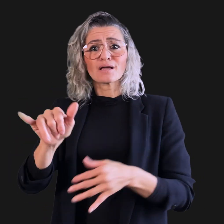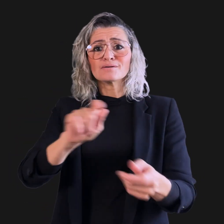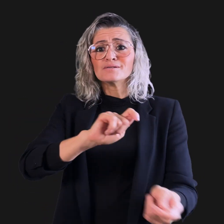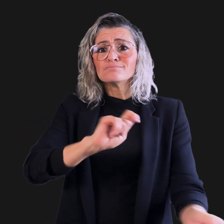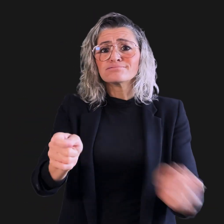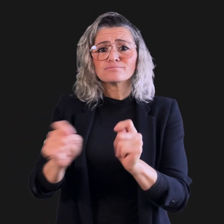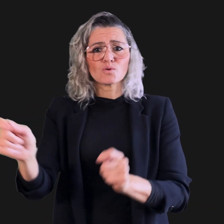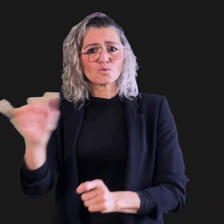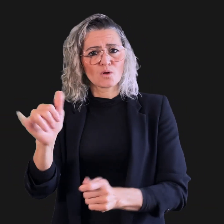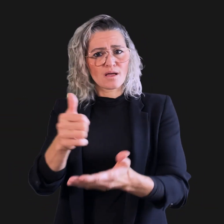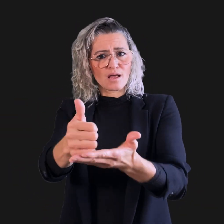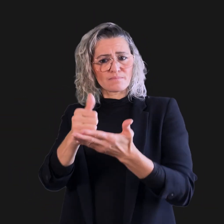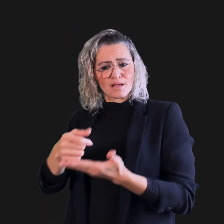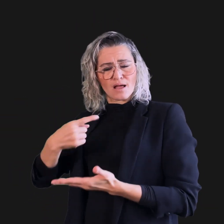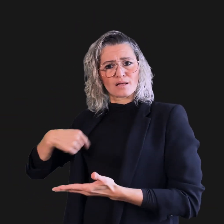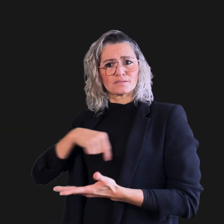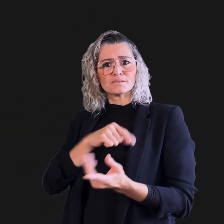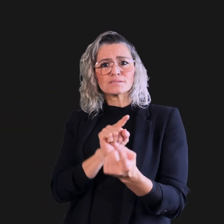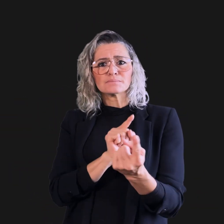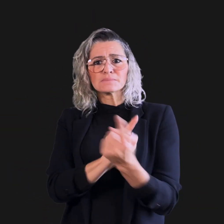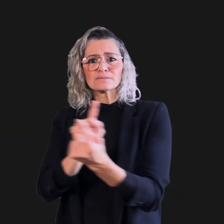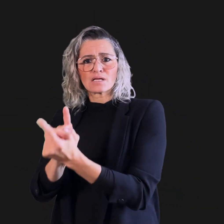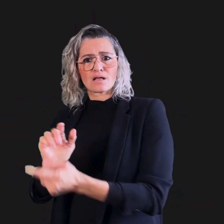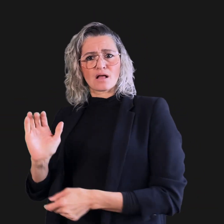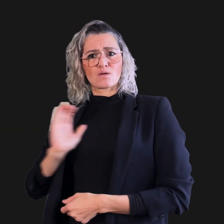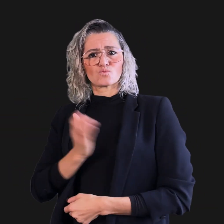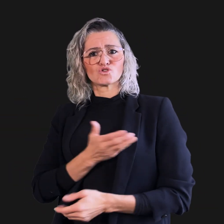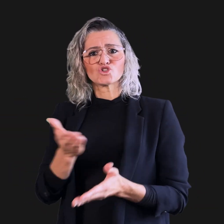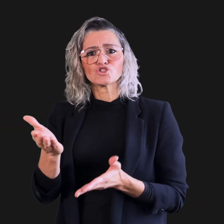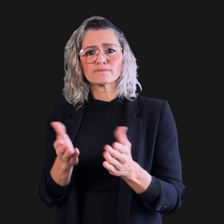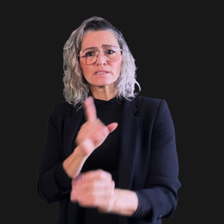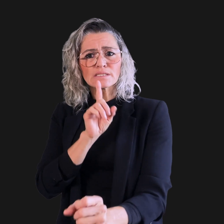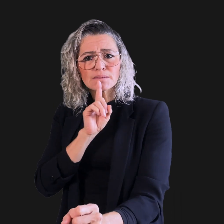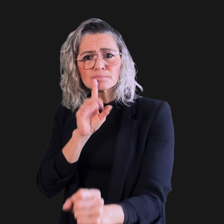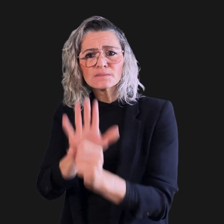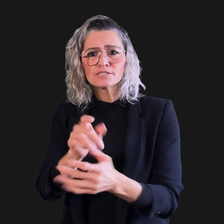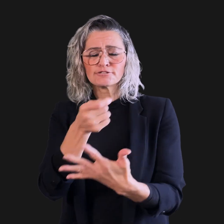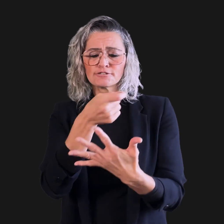These changes will also help us meet our service commitments